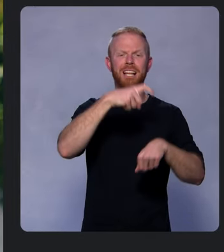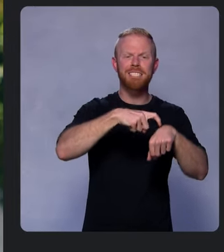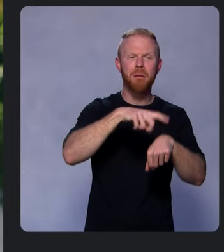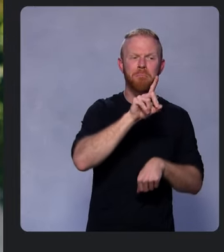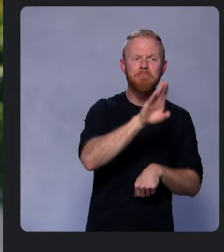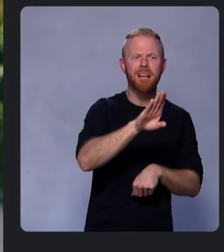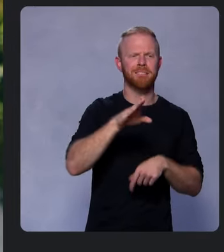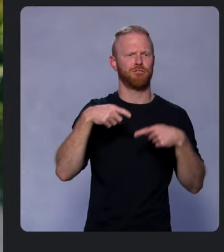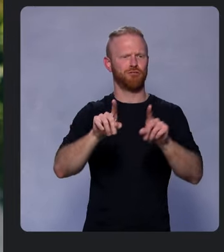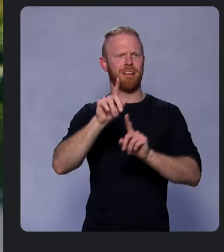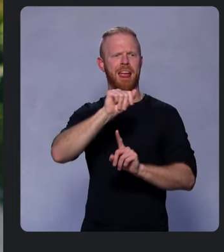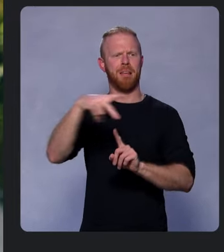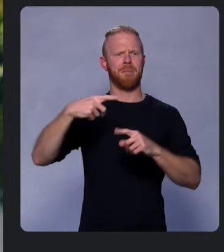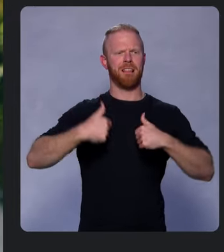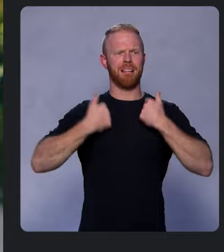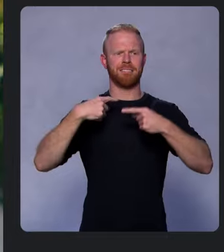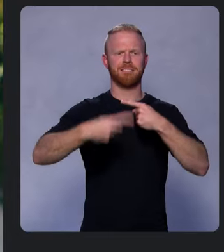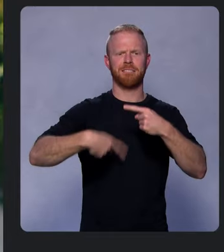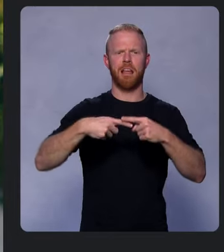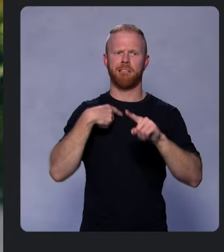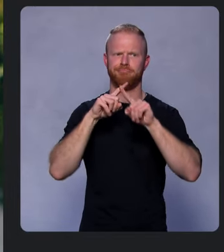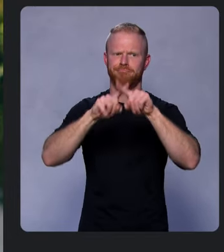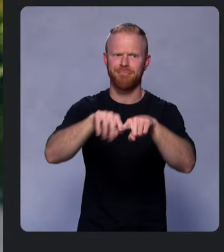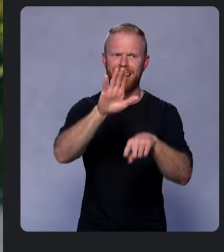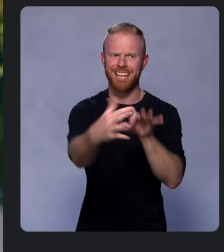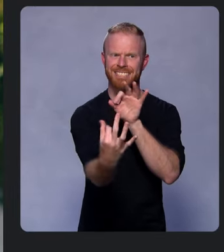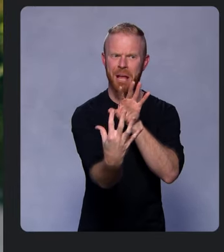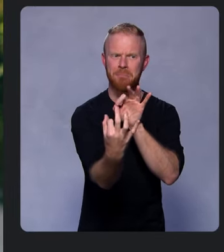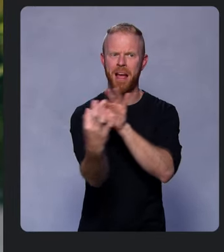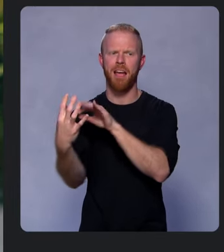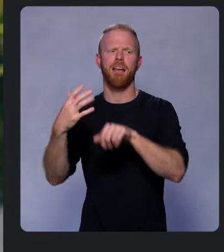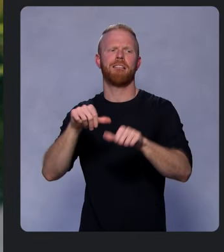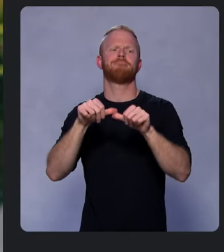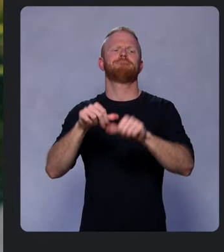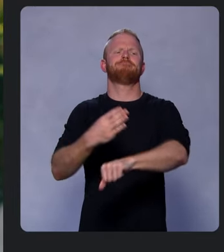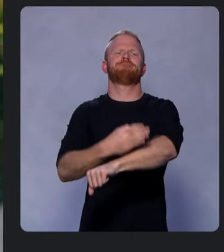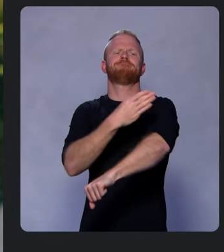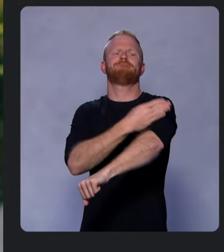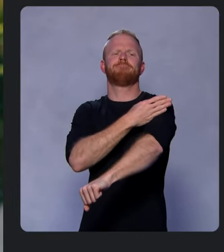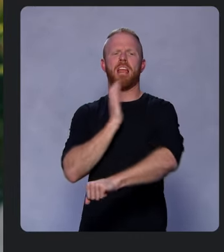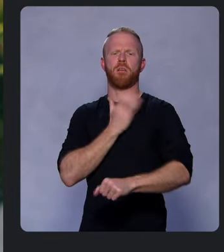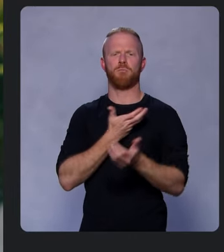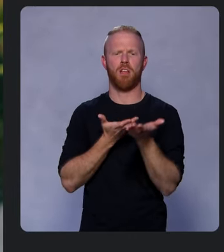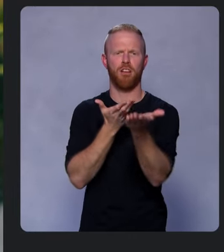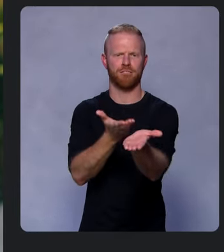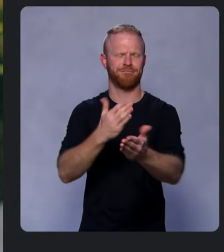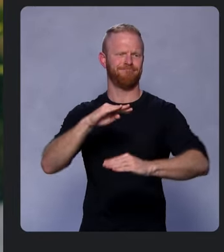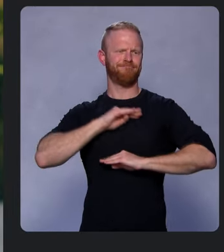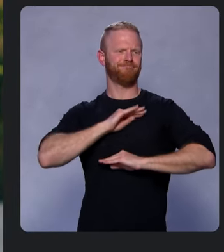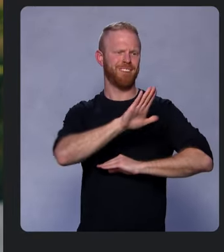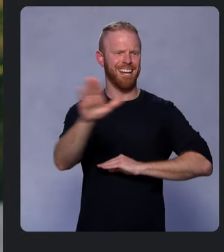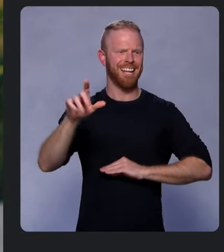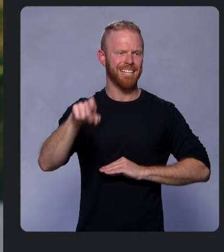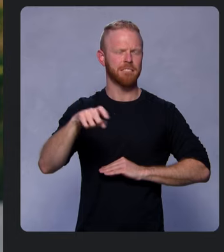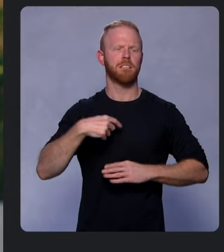and we rely on your feedback to continuously improve our offerings to suit your needs. I'm happy to share what we've been working